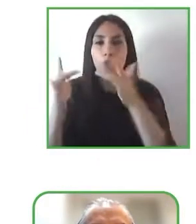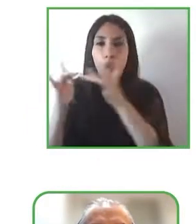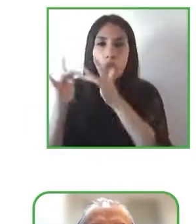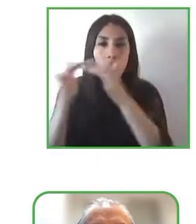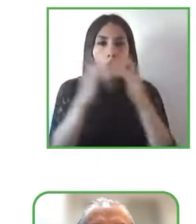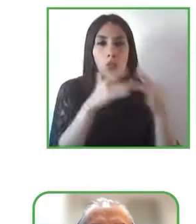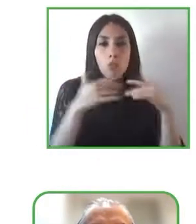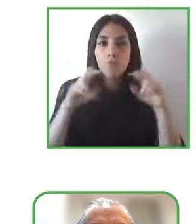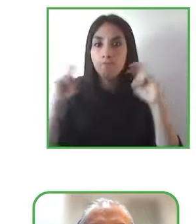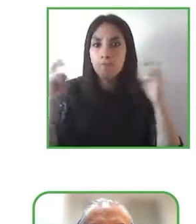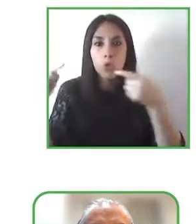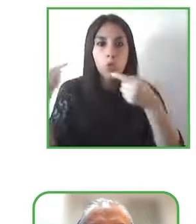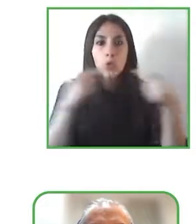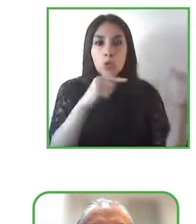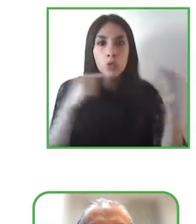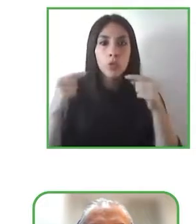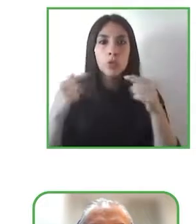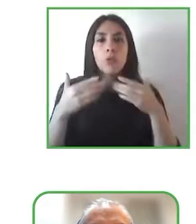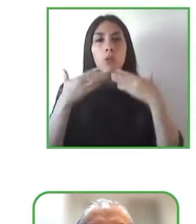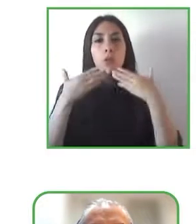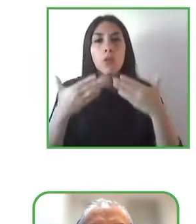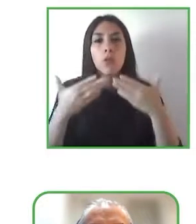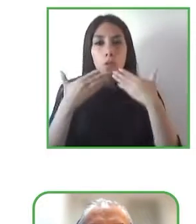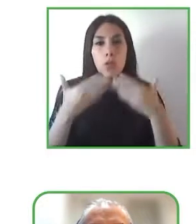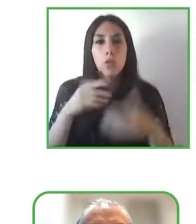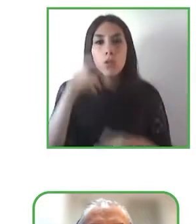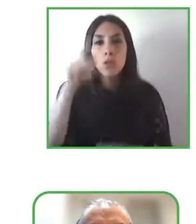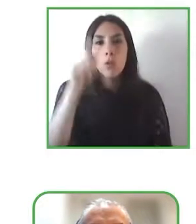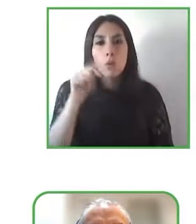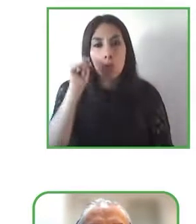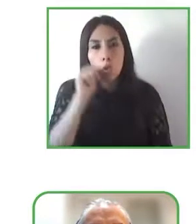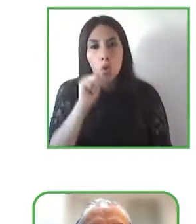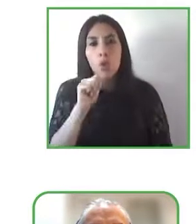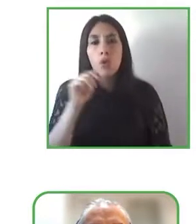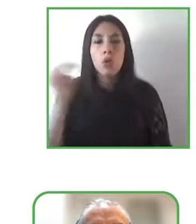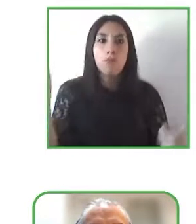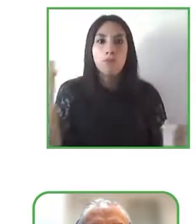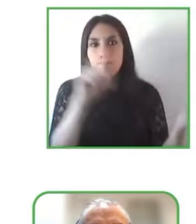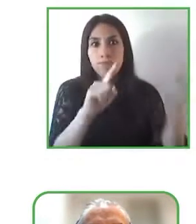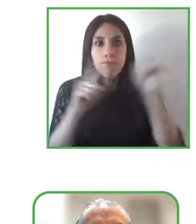our presenters today, thank you for everyone that's been is there watching this session.